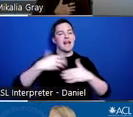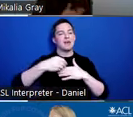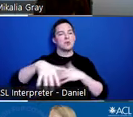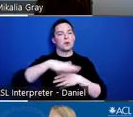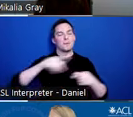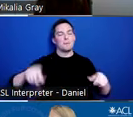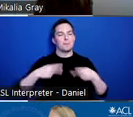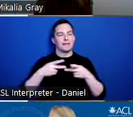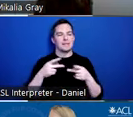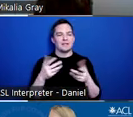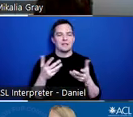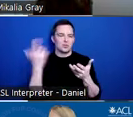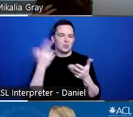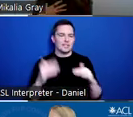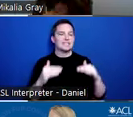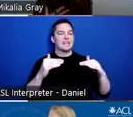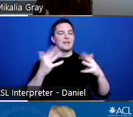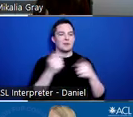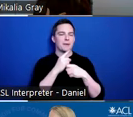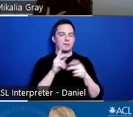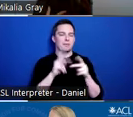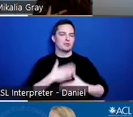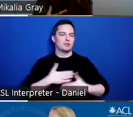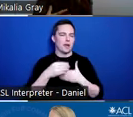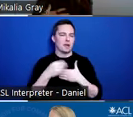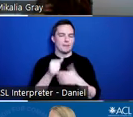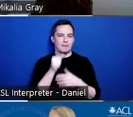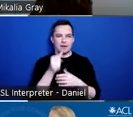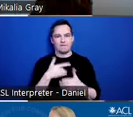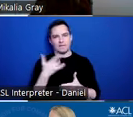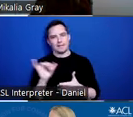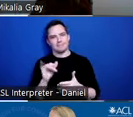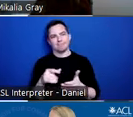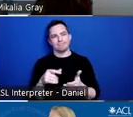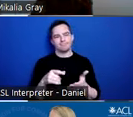people to enjoy the outdoors, but not feel like they have to engage with whatever